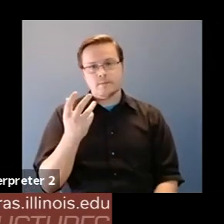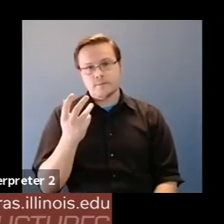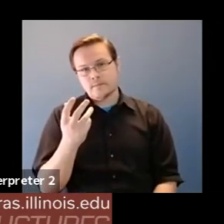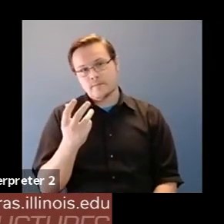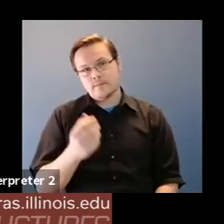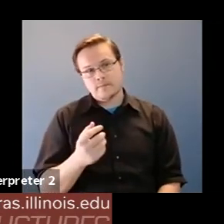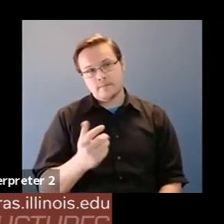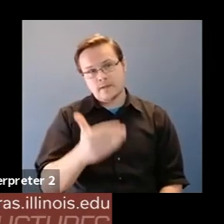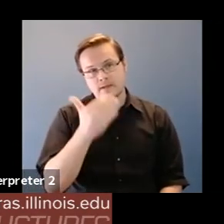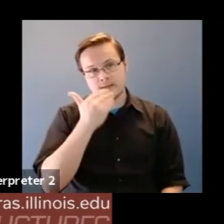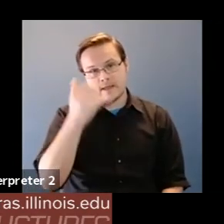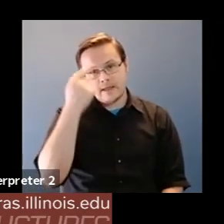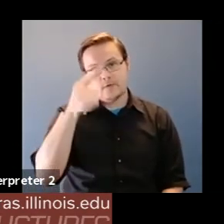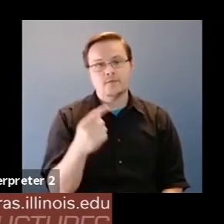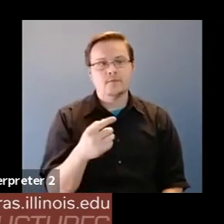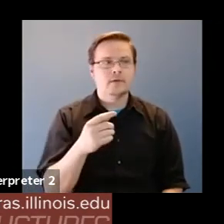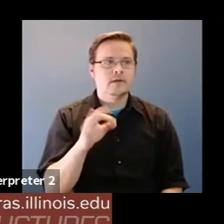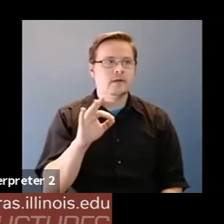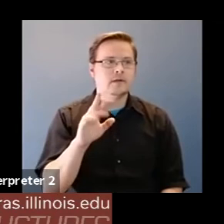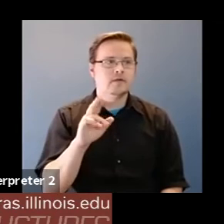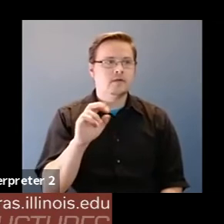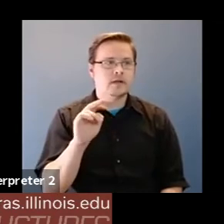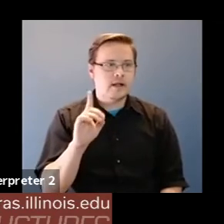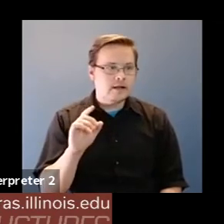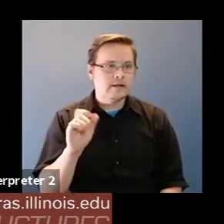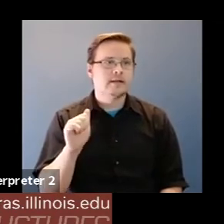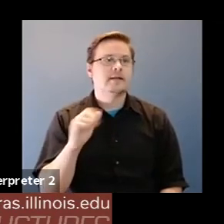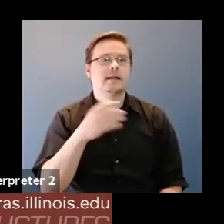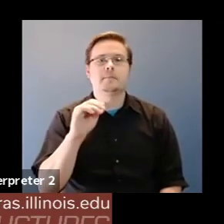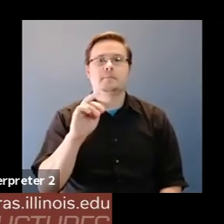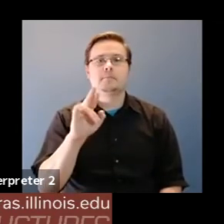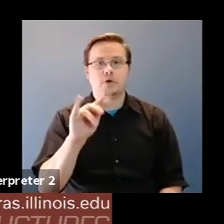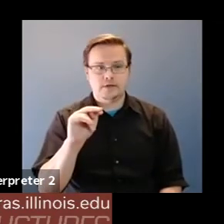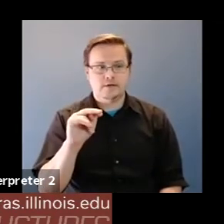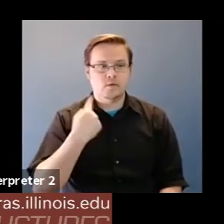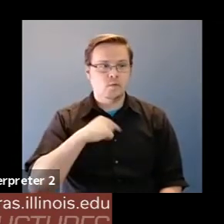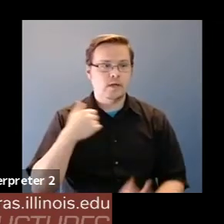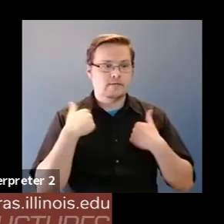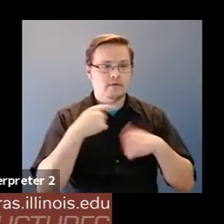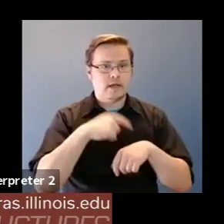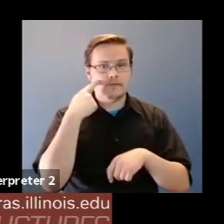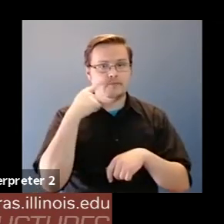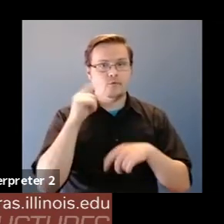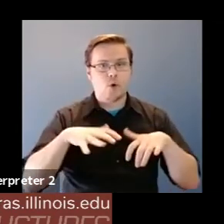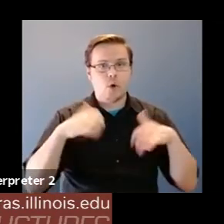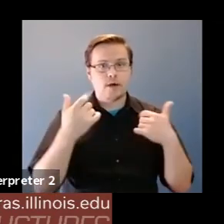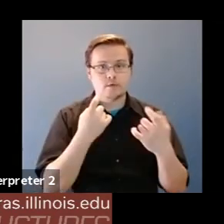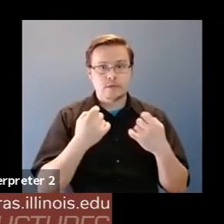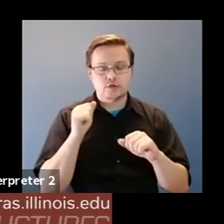Karrie Karahalios: Thank you for not and Martin, we now have time for some audience questions you can send us your questions, via the Q amp a box.